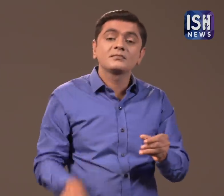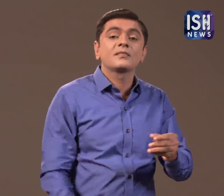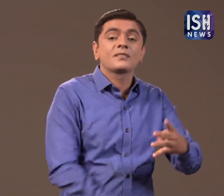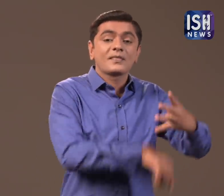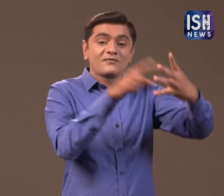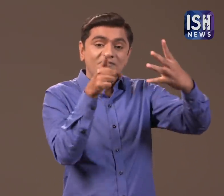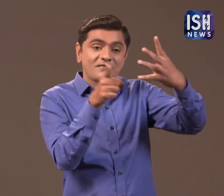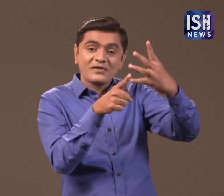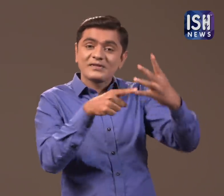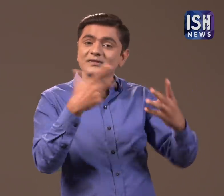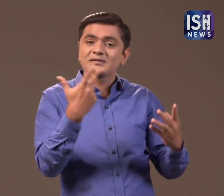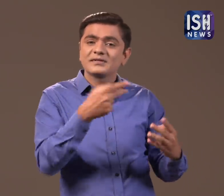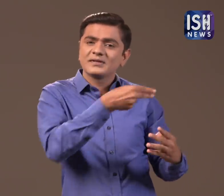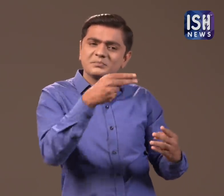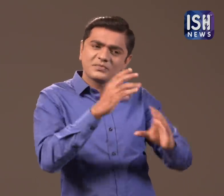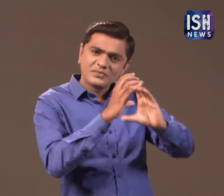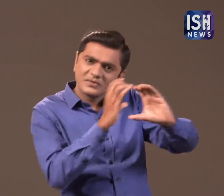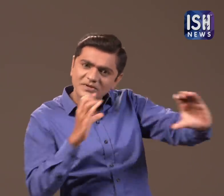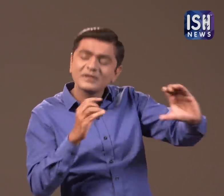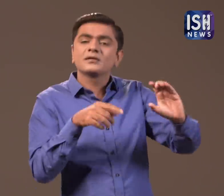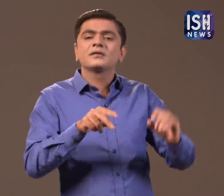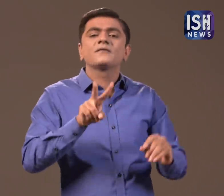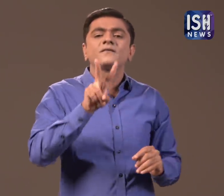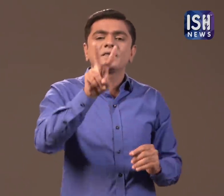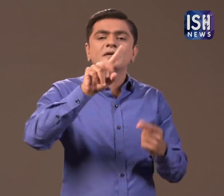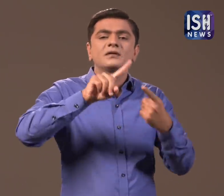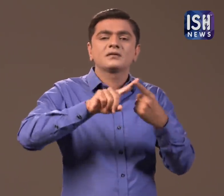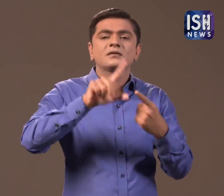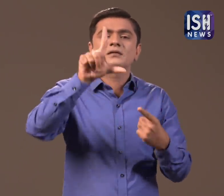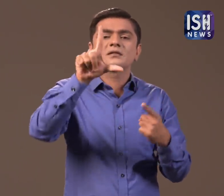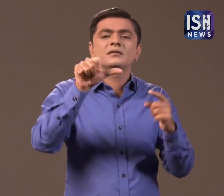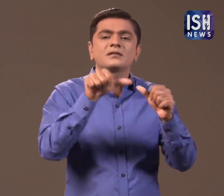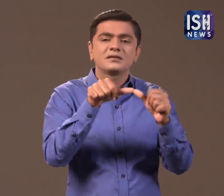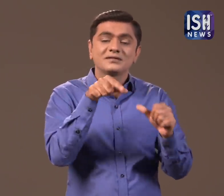The fourth submarine is named “Vela”.